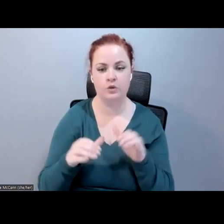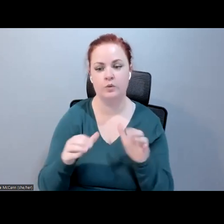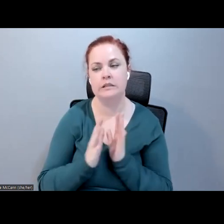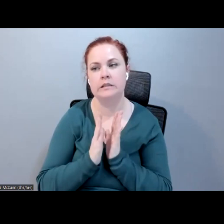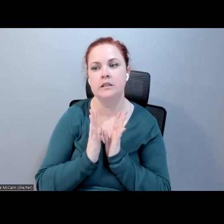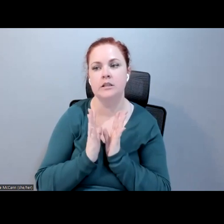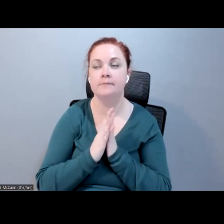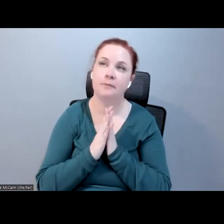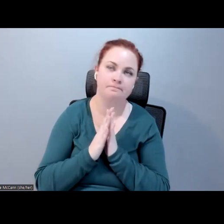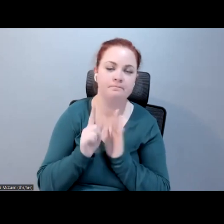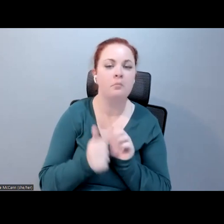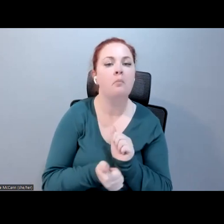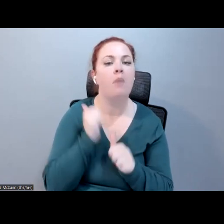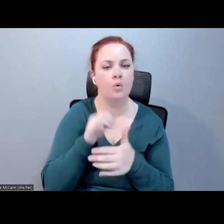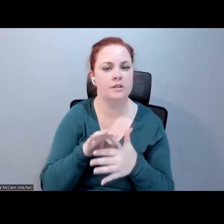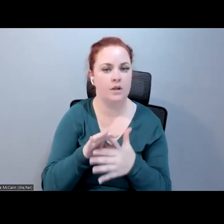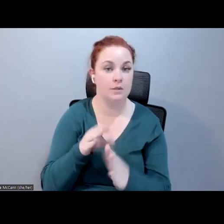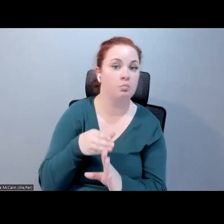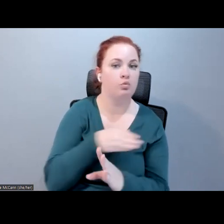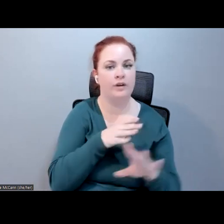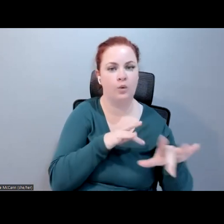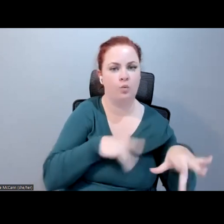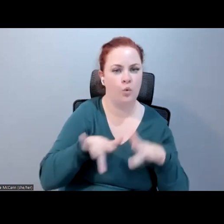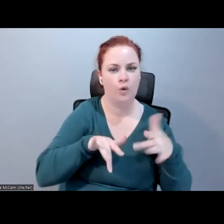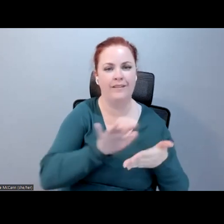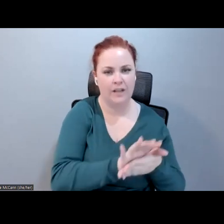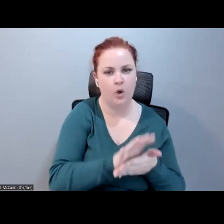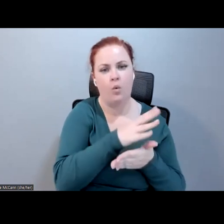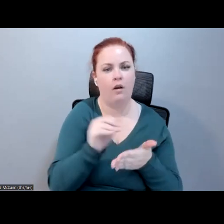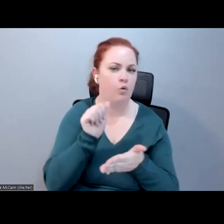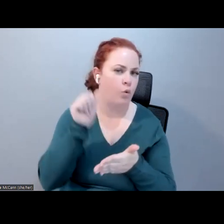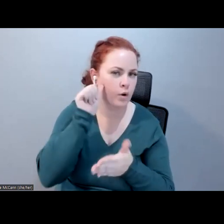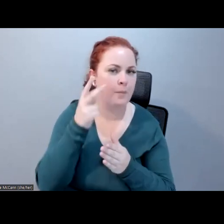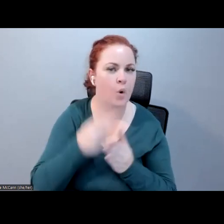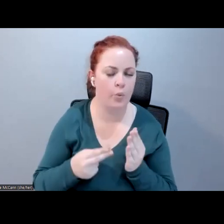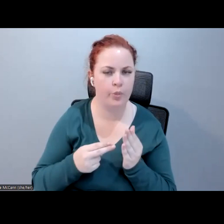of content is prerecorded video and audio, so everything we have